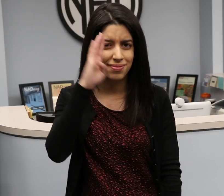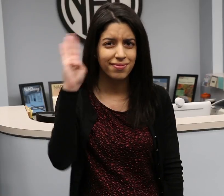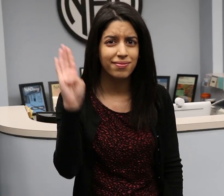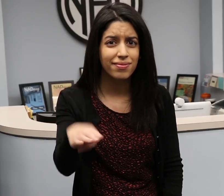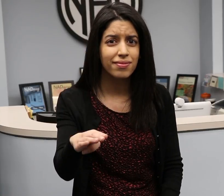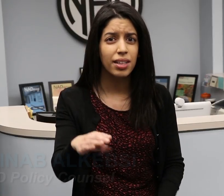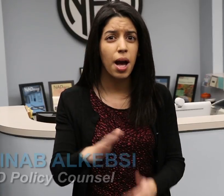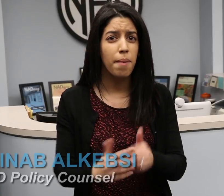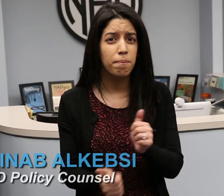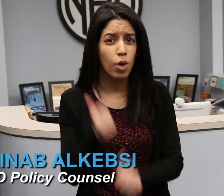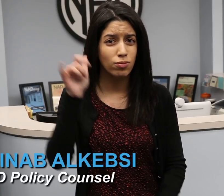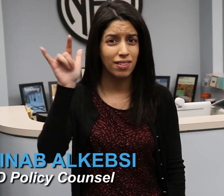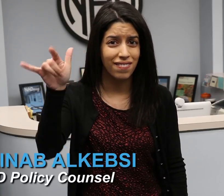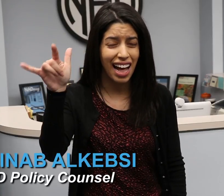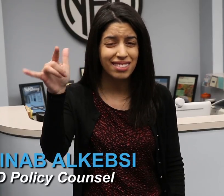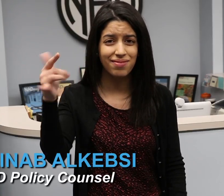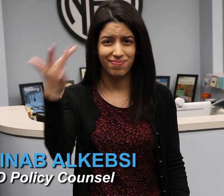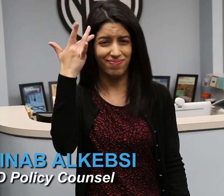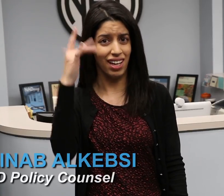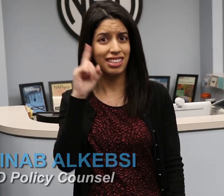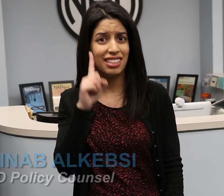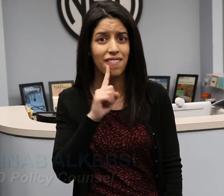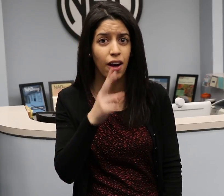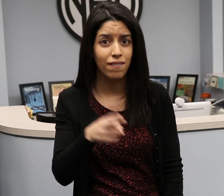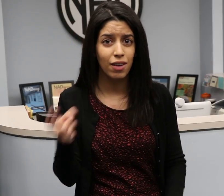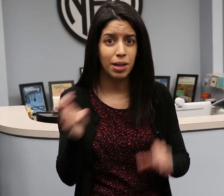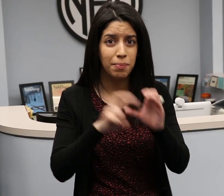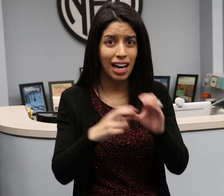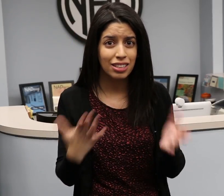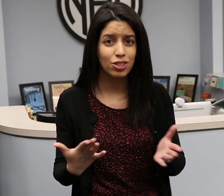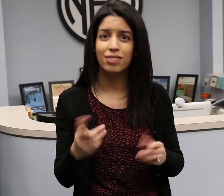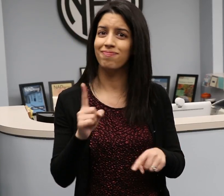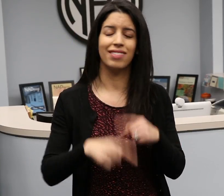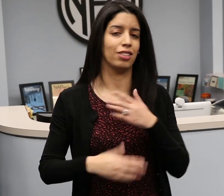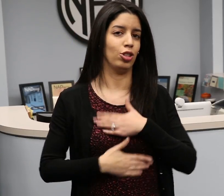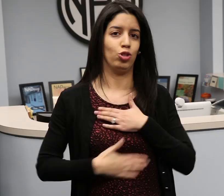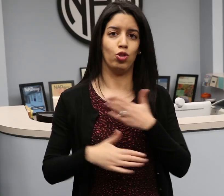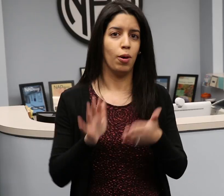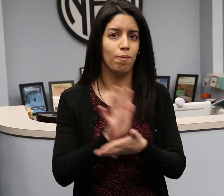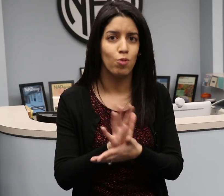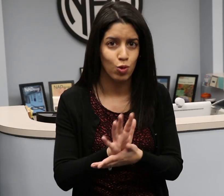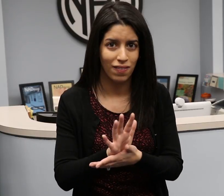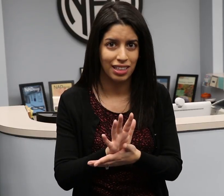On most flights, deaf and hard of hearing passengers do not enjoy movies because almost none are captioned.